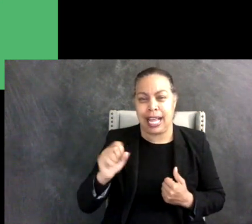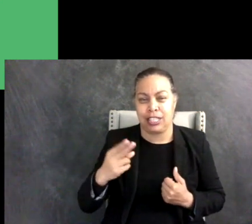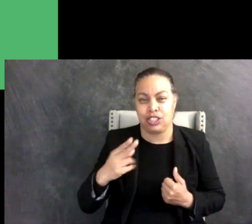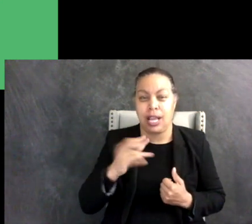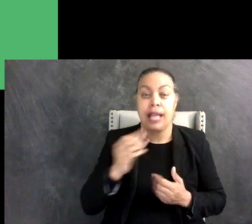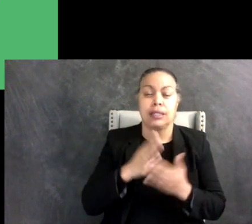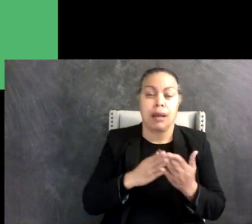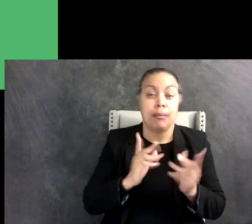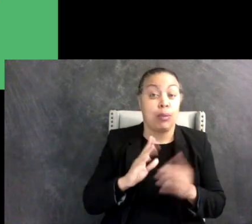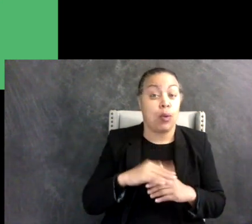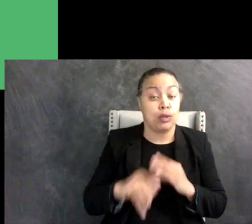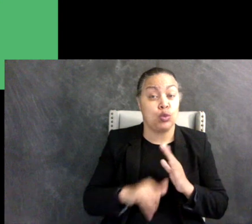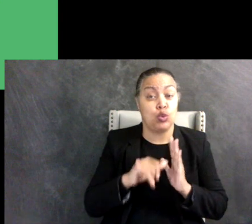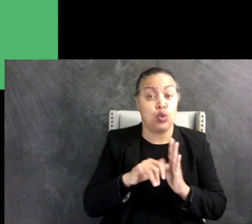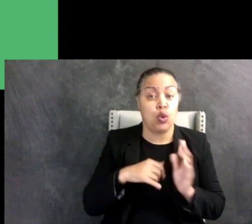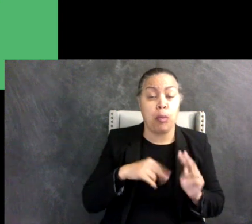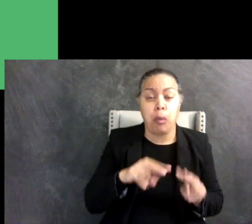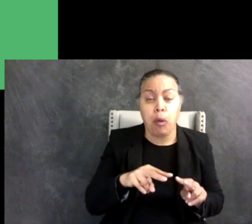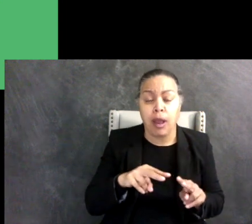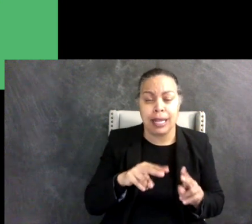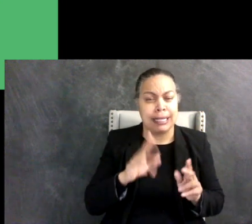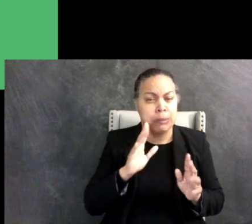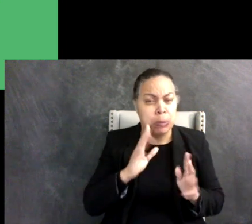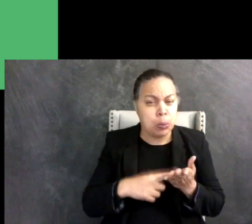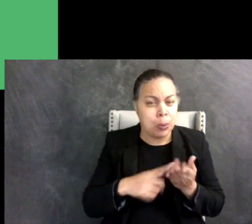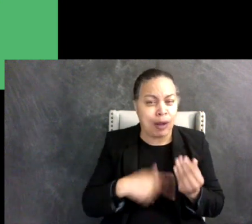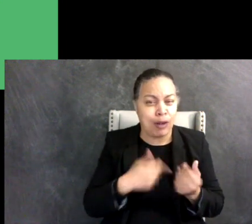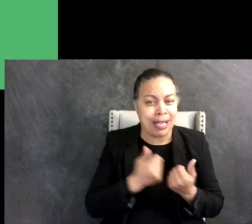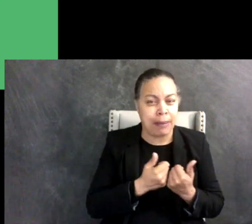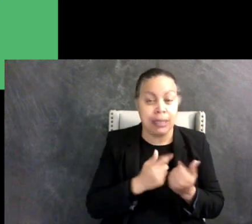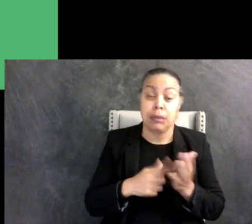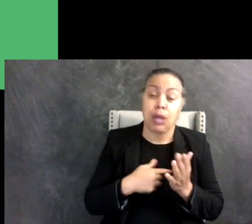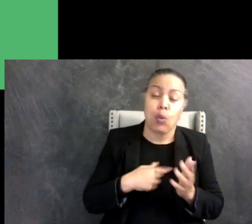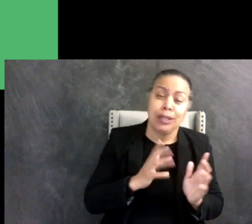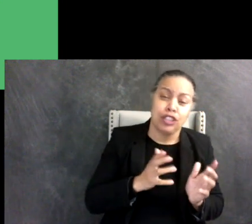sometimes we talk sometimes we don't. I ended up chatting with some people and befriended another